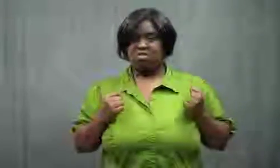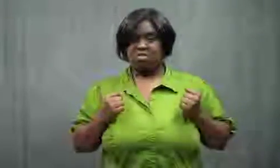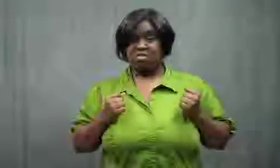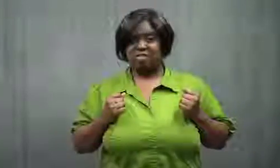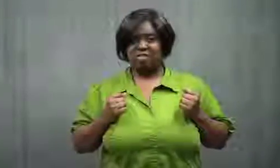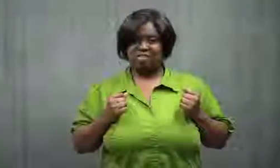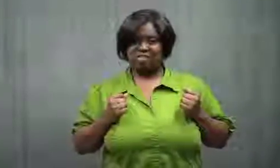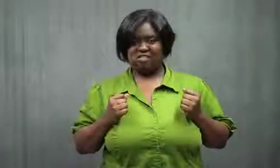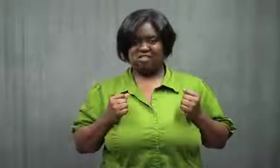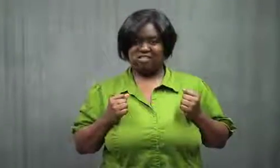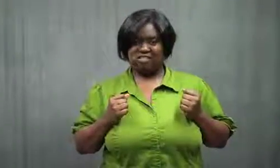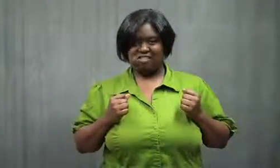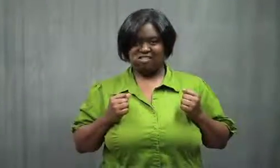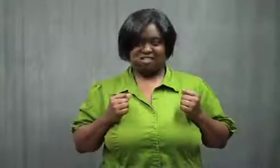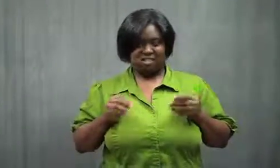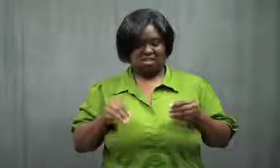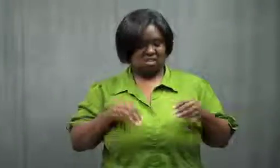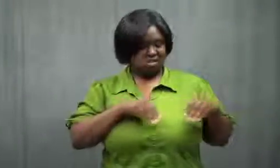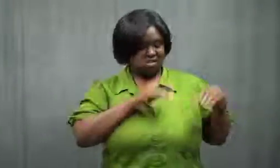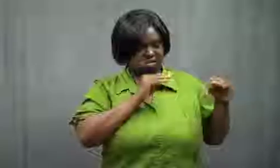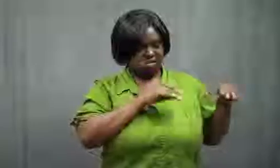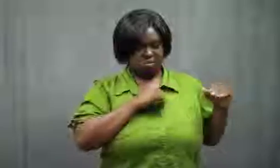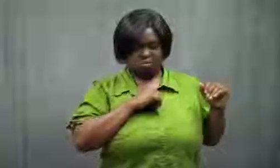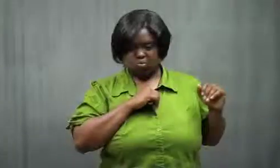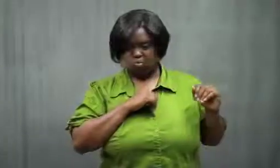Heh heh heh! I set them aside.